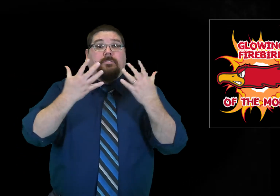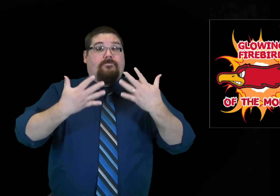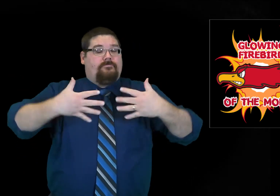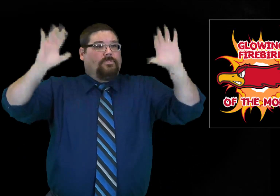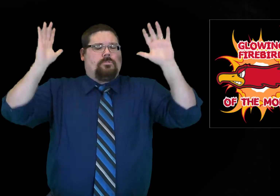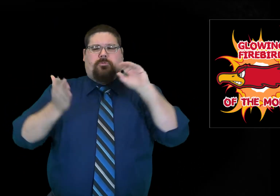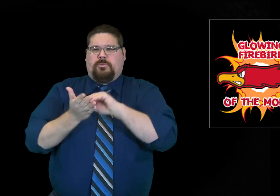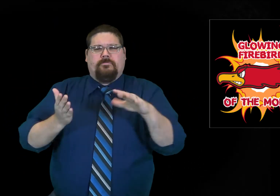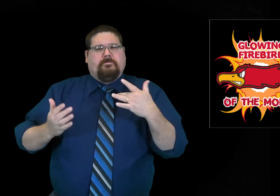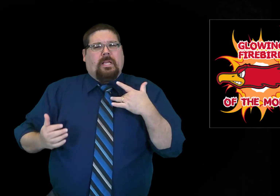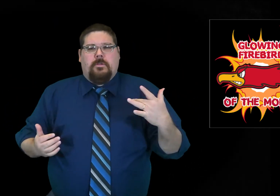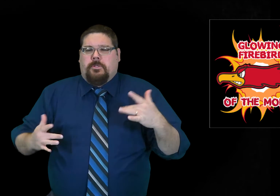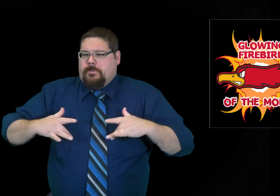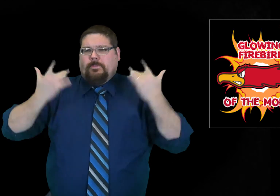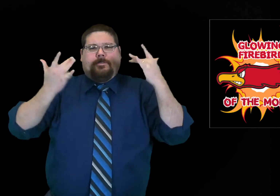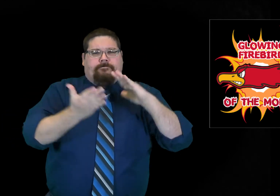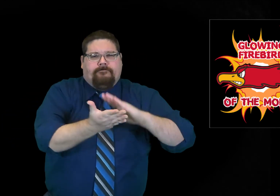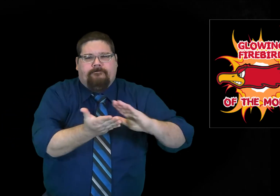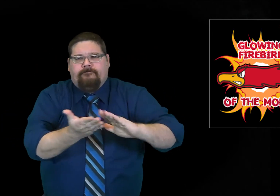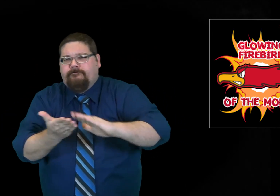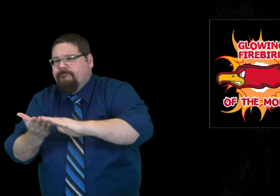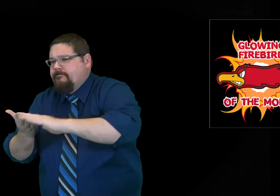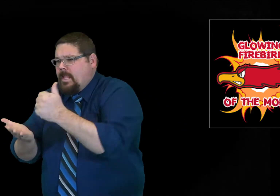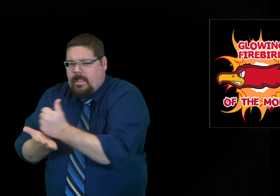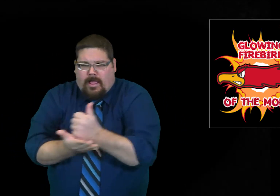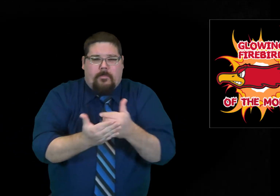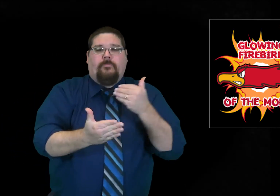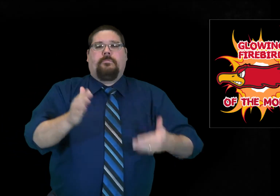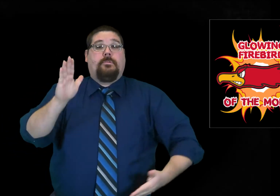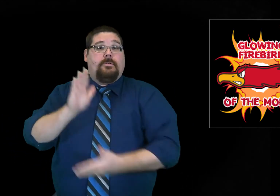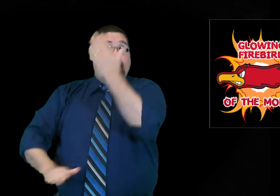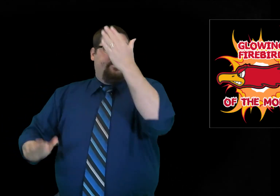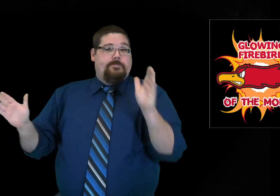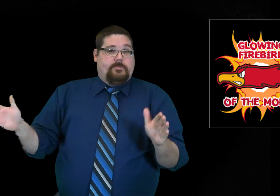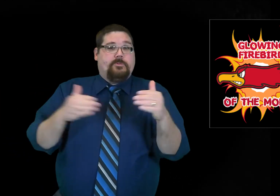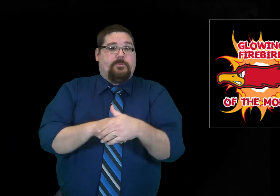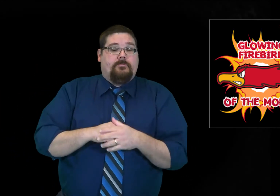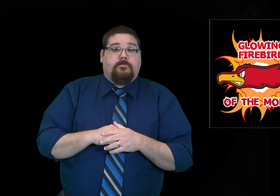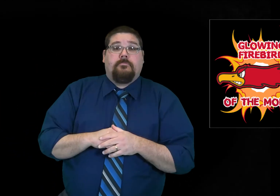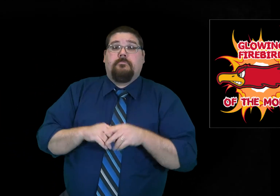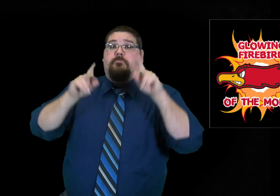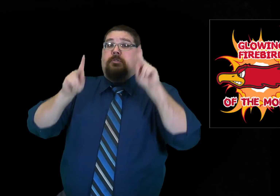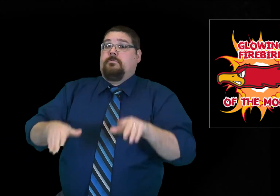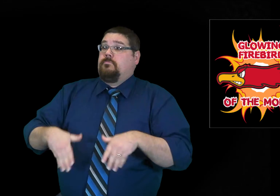Once class is complete, this student is willing to assist in cleaning up before leaving the classroom.